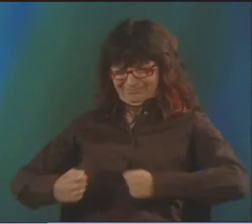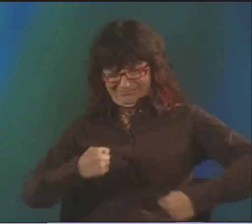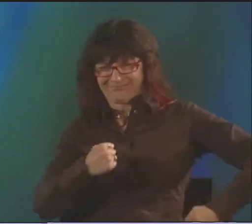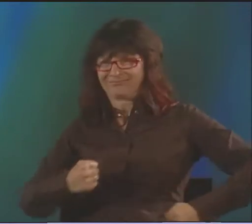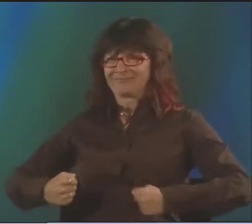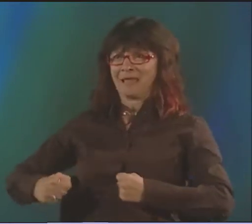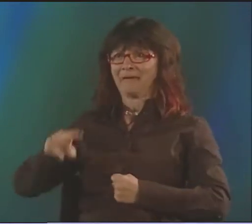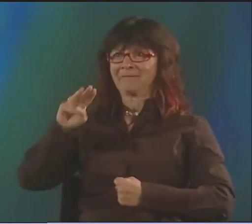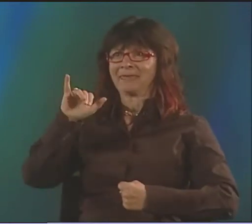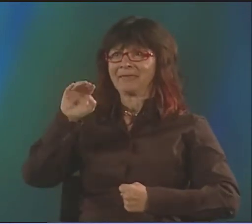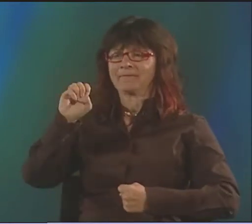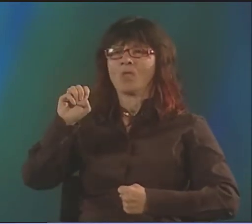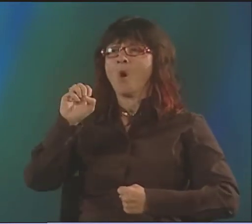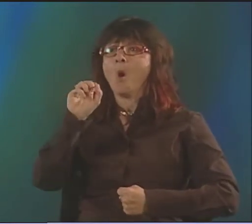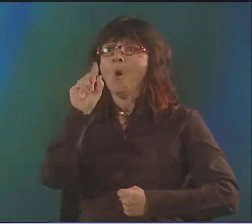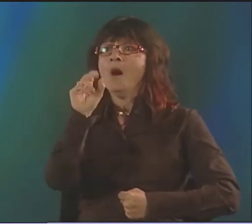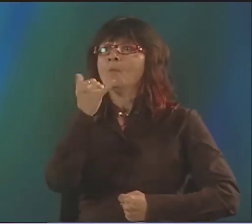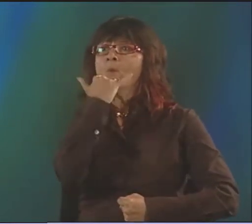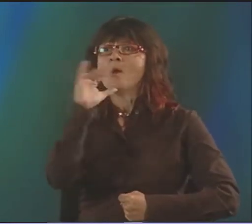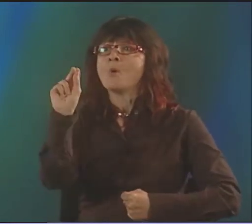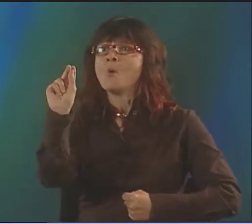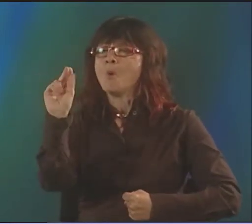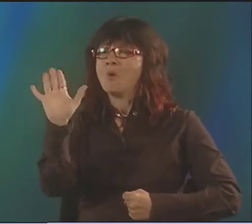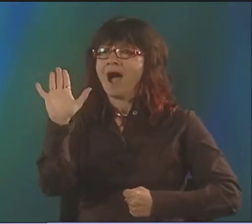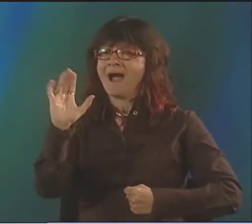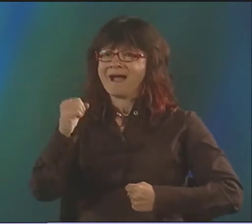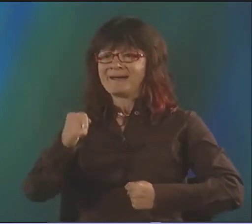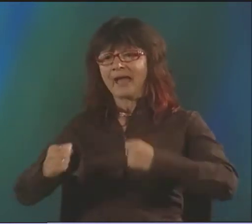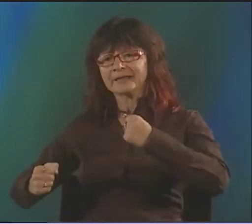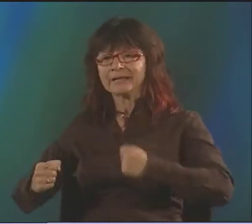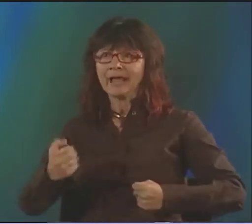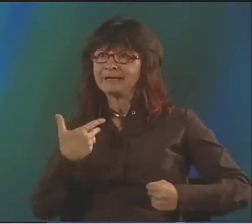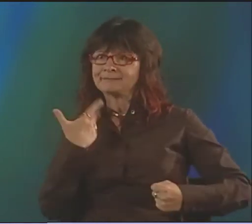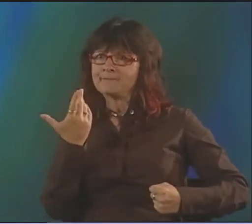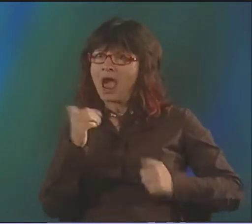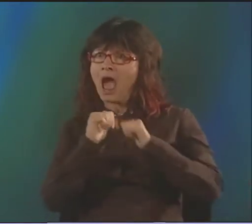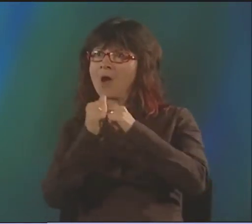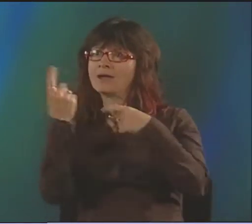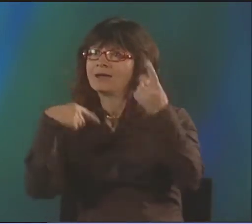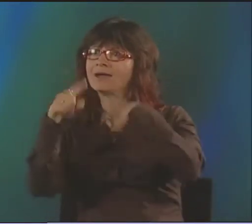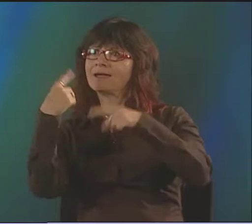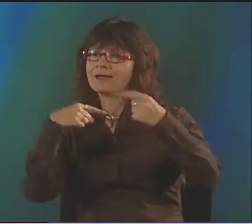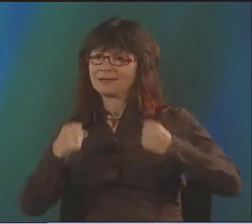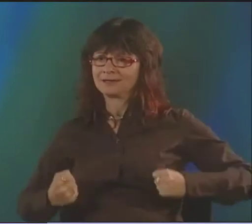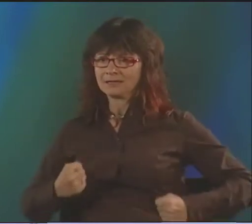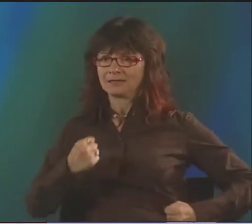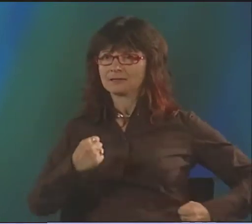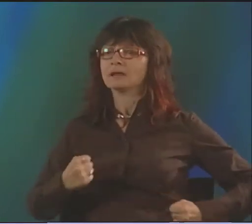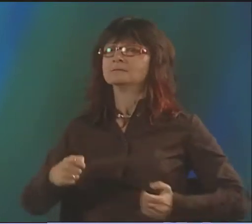WITH CLASSIFIERS. IF YOU'RE WALKING DOWN THE STREET, I'M WATCHING MYSELF WALK DOWN THE STREET LIKE A YOUNG KID.